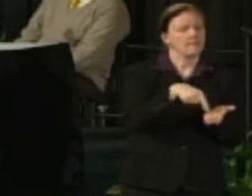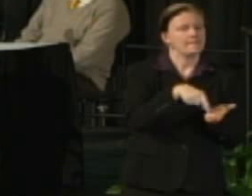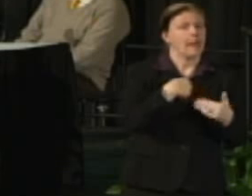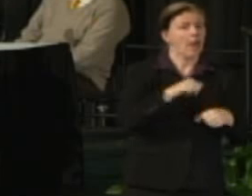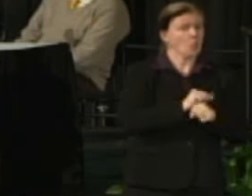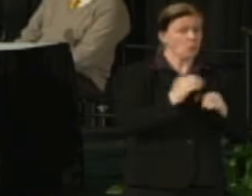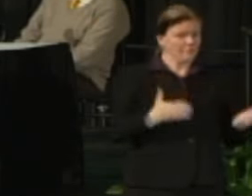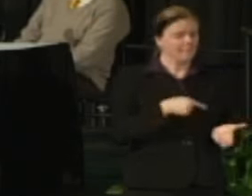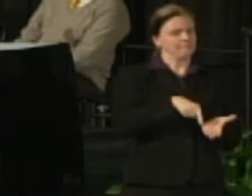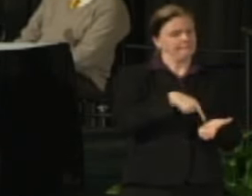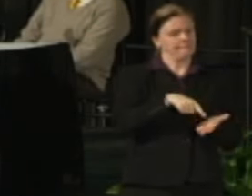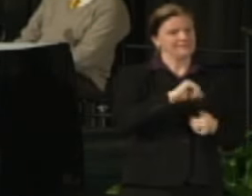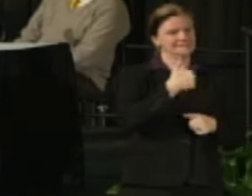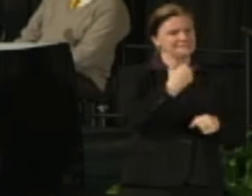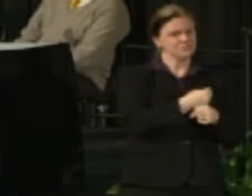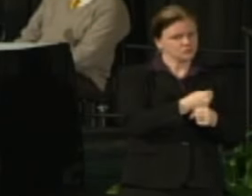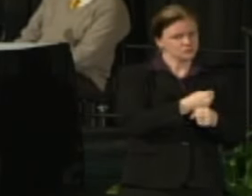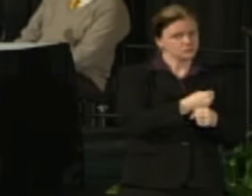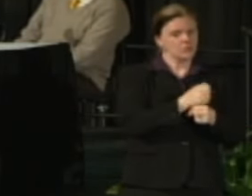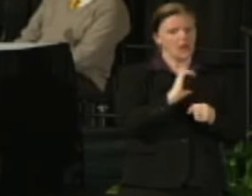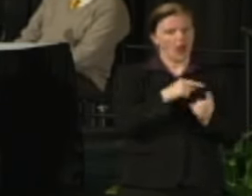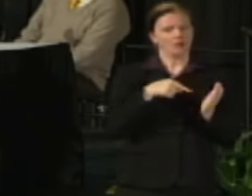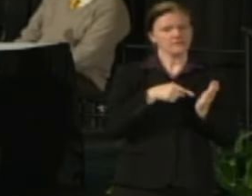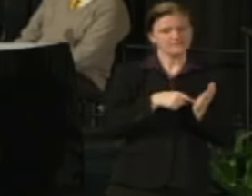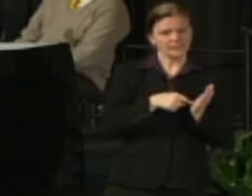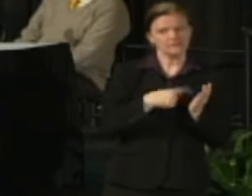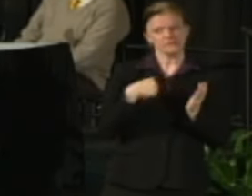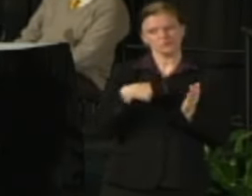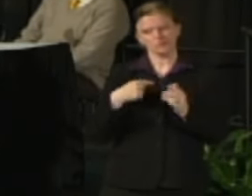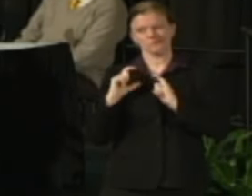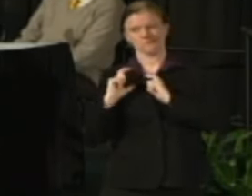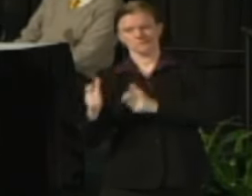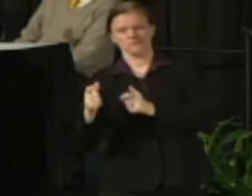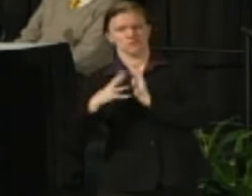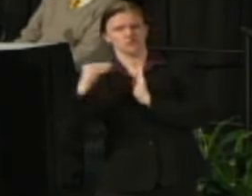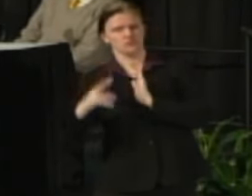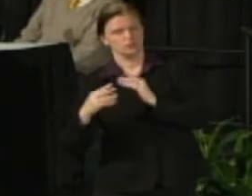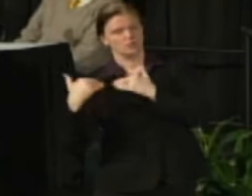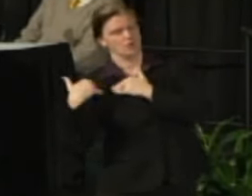The debt that we are layering on our students is getting heavier and heavier